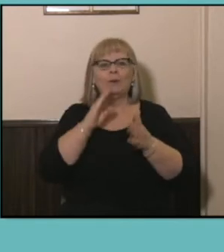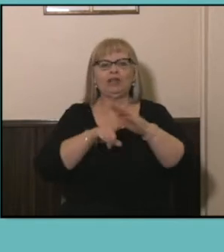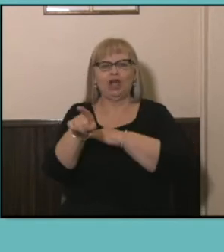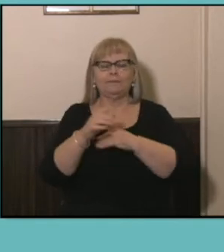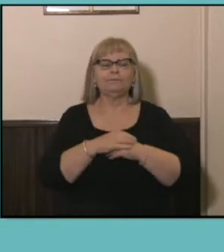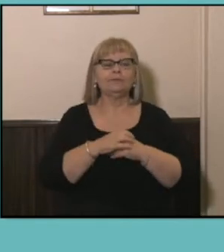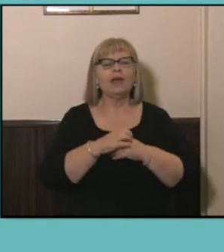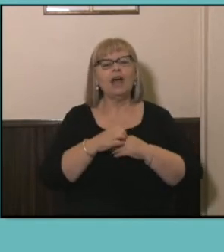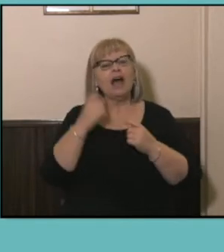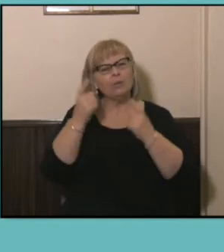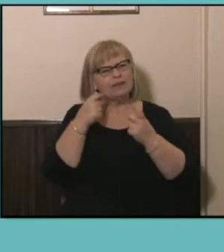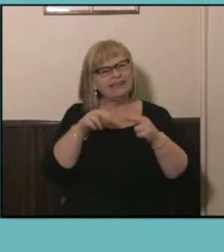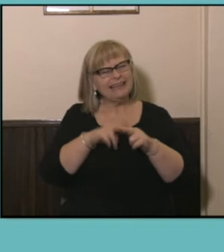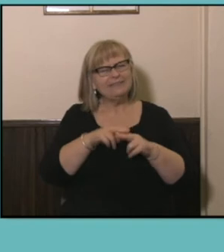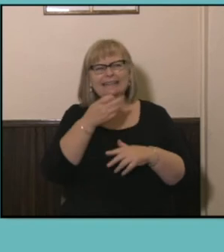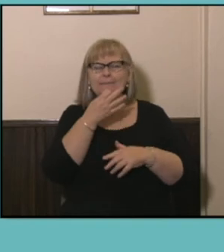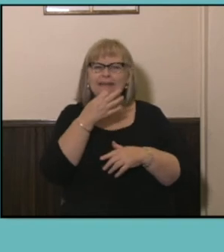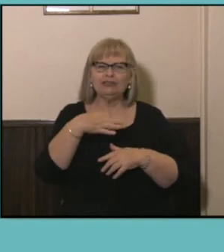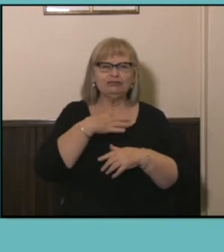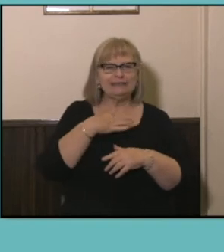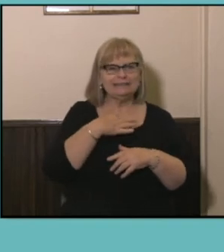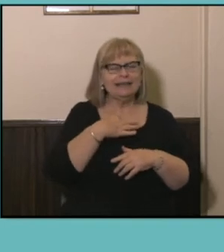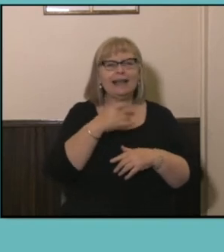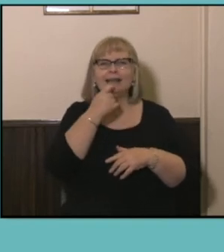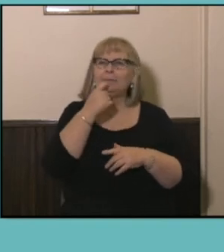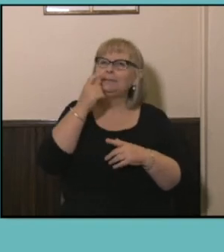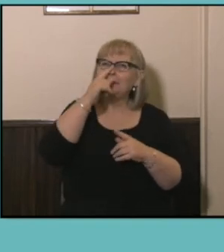wonder if it runs the risk of making people daydream and think of cricket, so